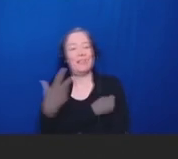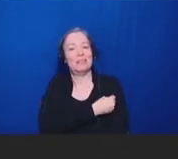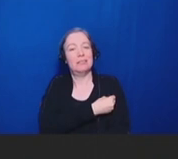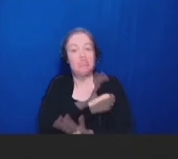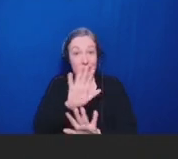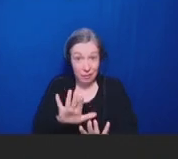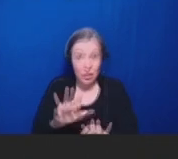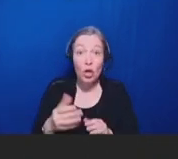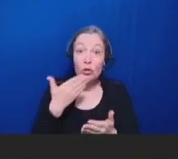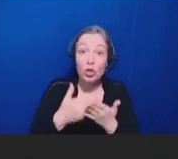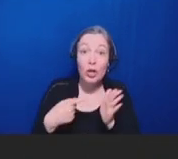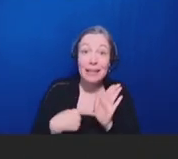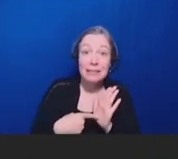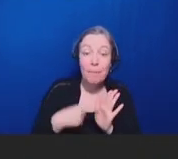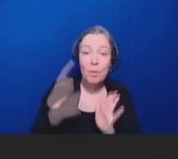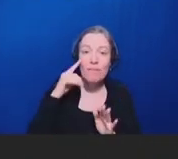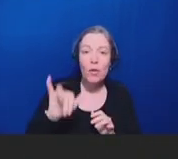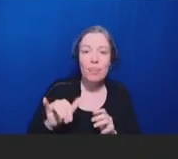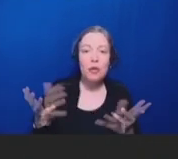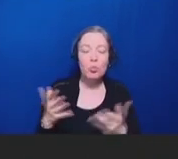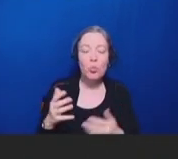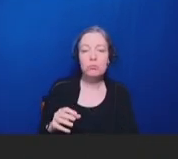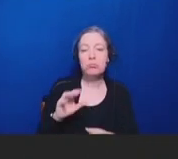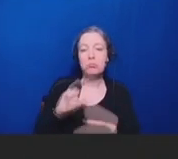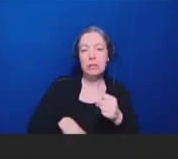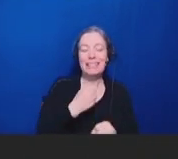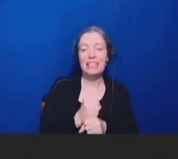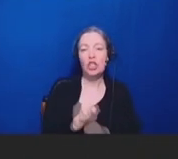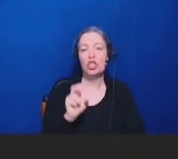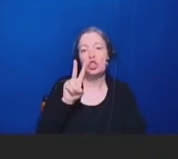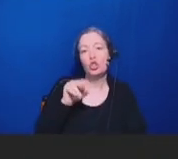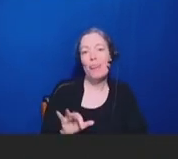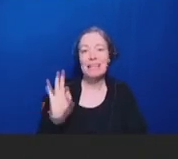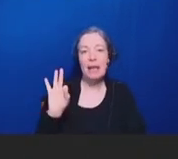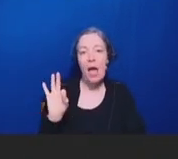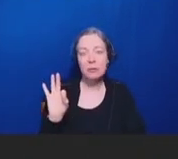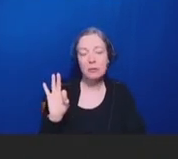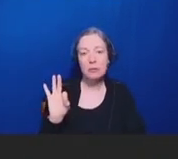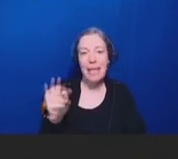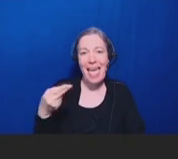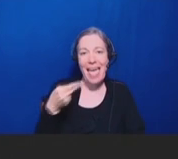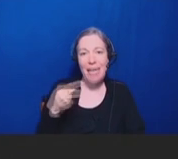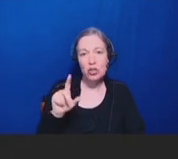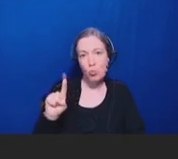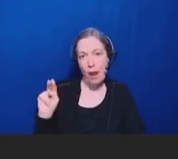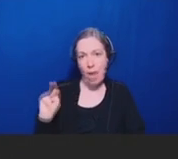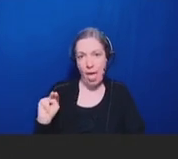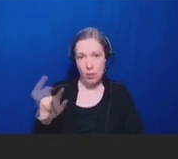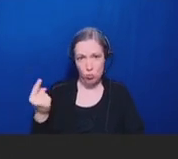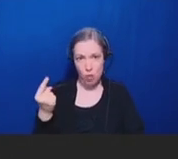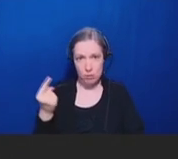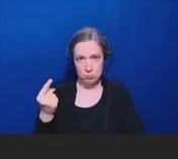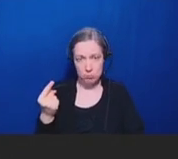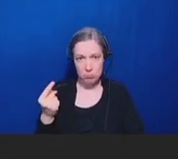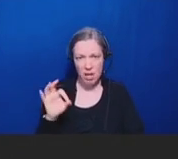would be the 2009 H1N1 influenza pandemic, where there's initially a lot of interest